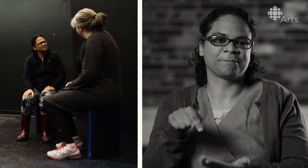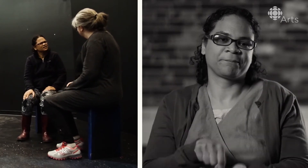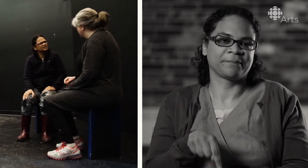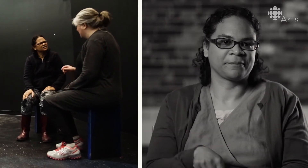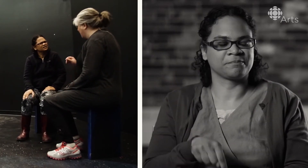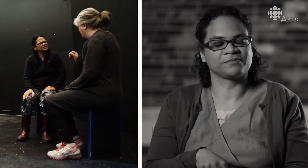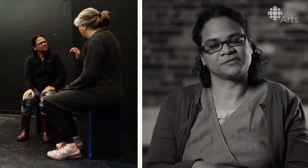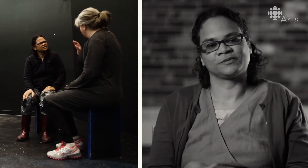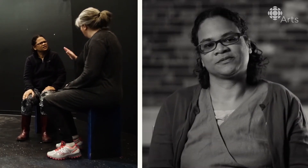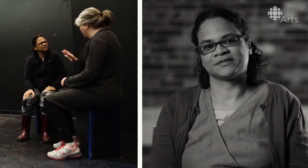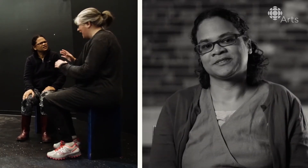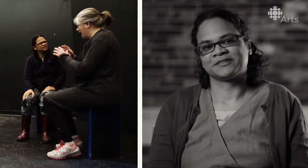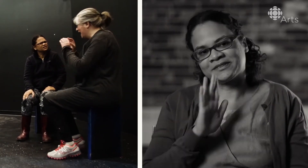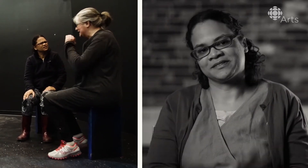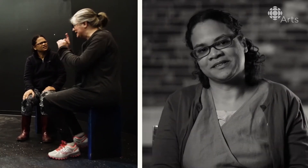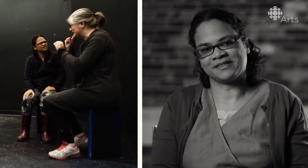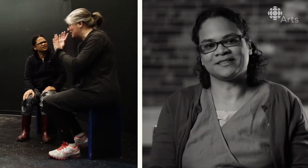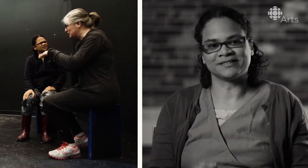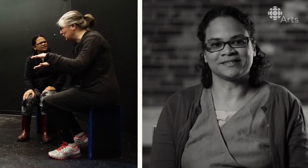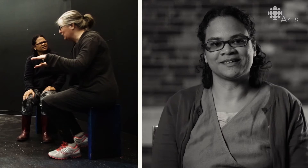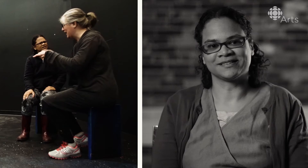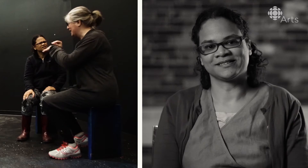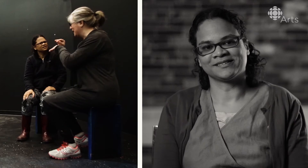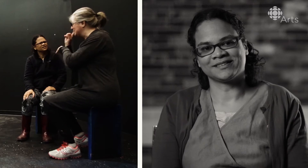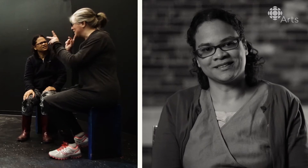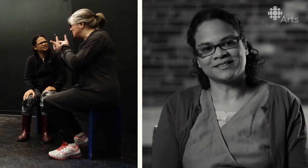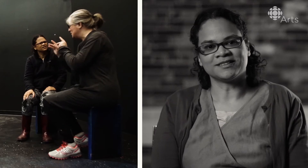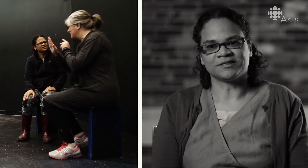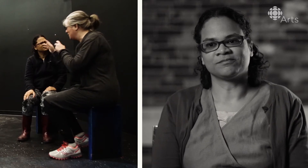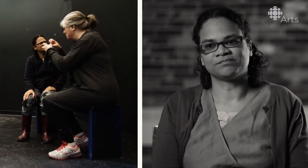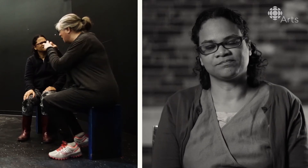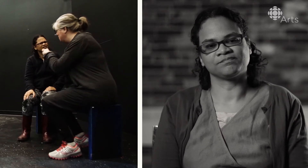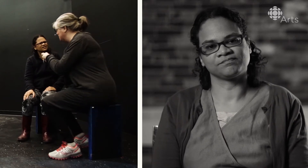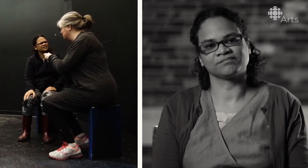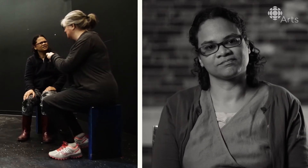and really built them in to the script. So that is incredible. That is really nice to see.